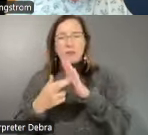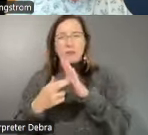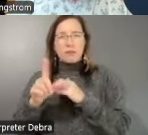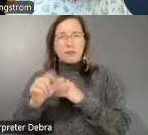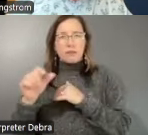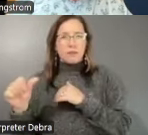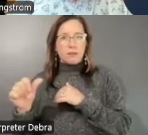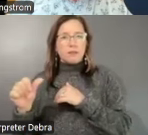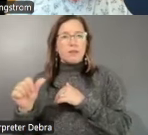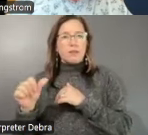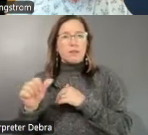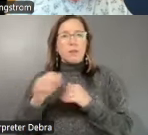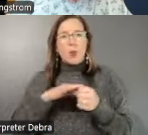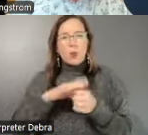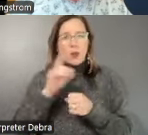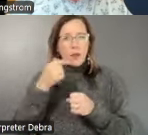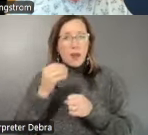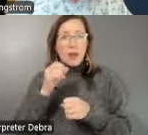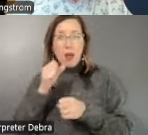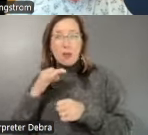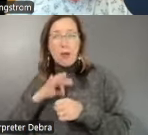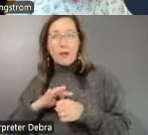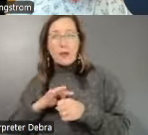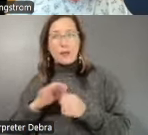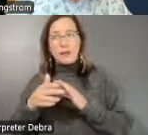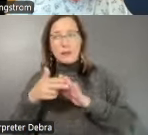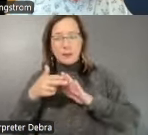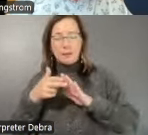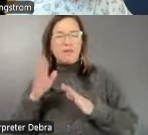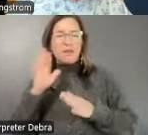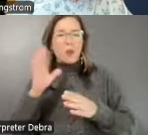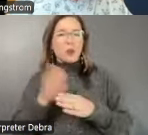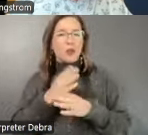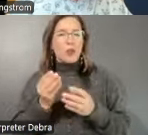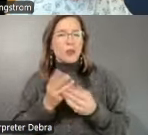those with nonprofit status. And here, I'll just share some themes that we identified from these